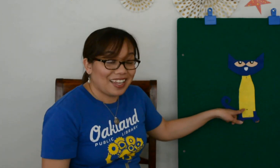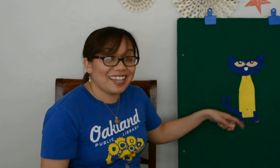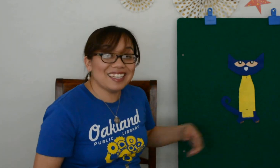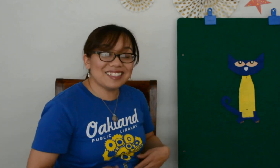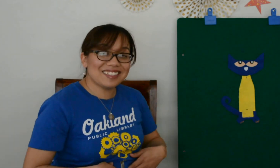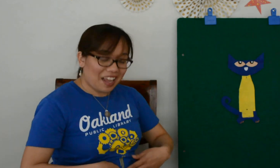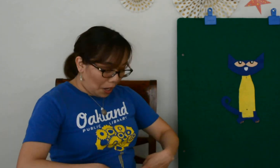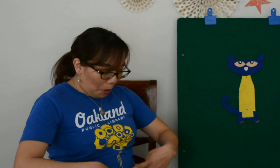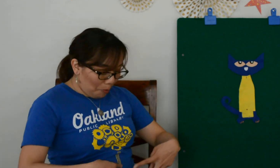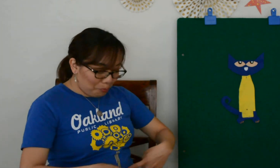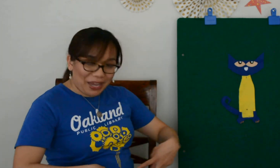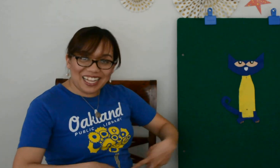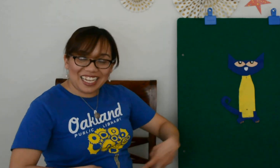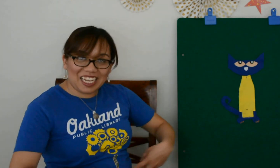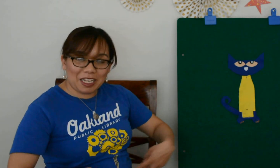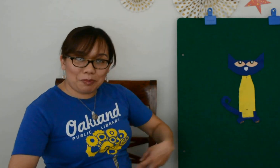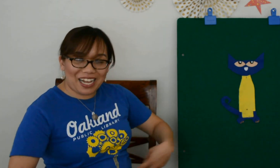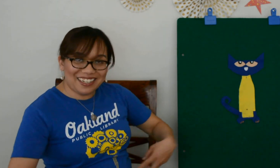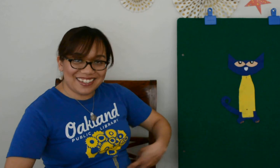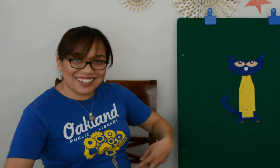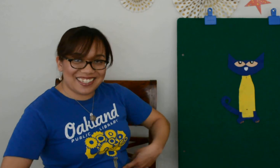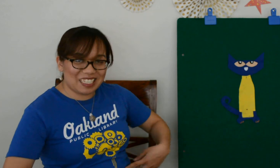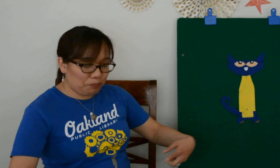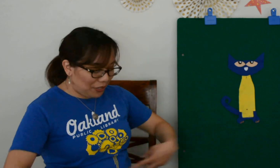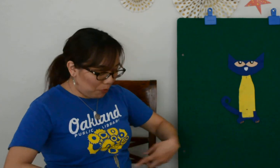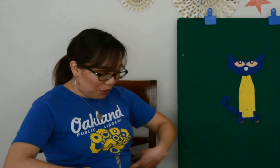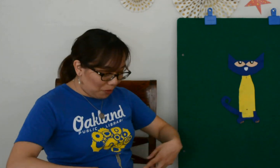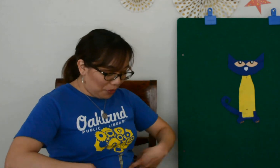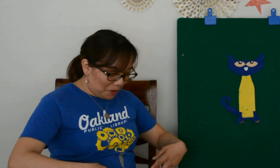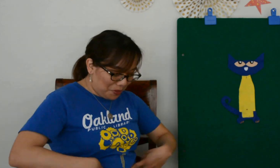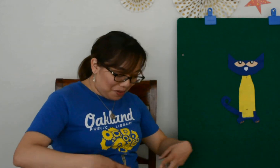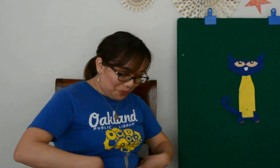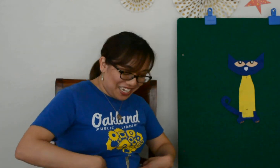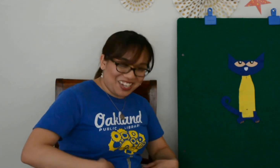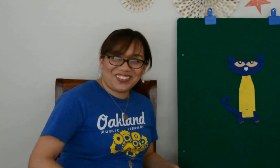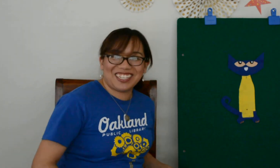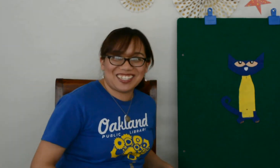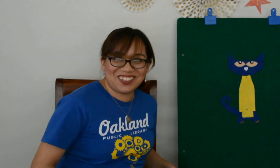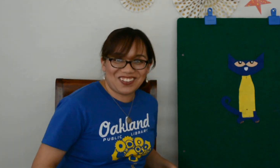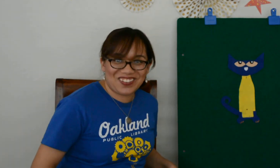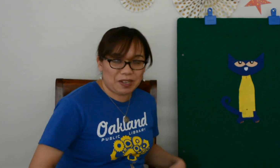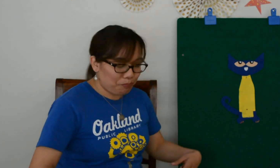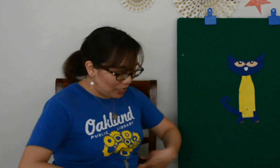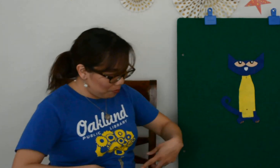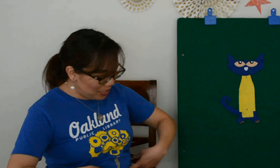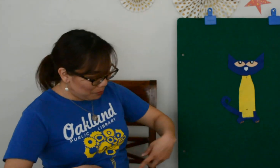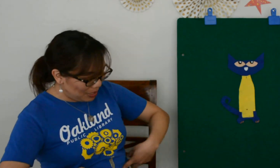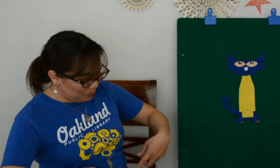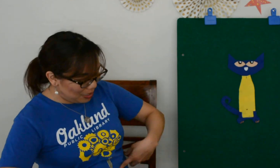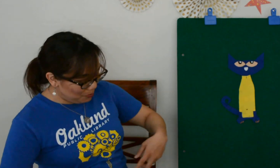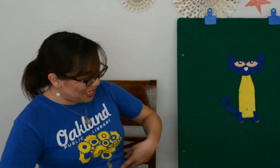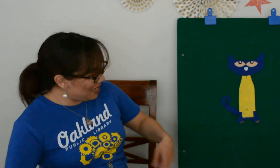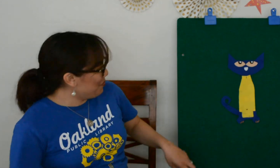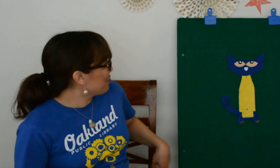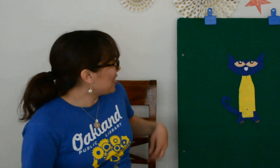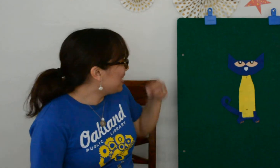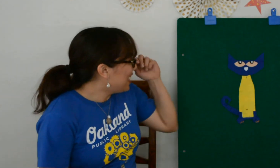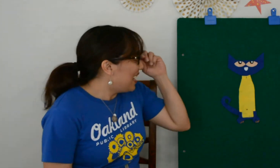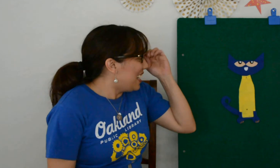His...belly button! Beep, beep, beep! Can you do that with me? Beep, beep, beep!